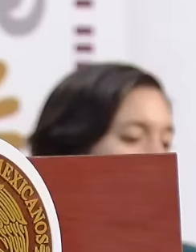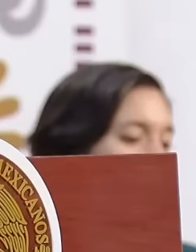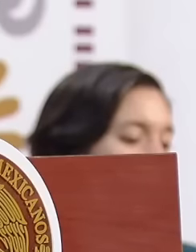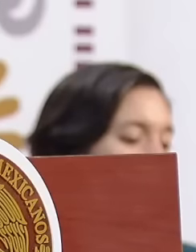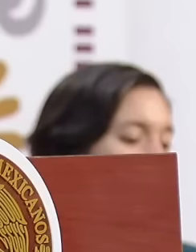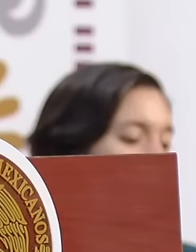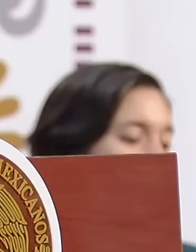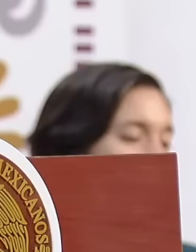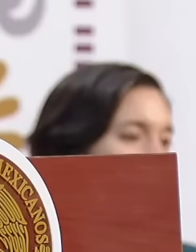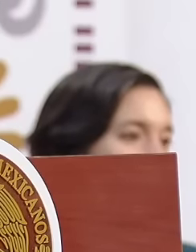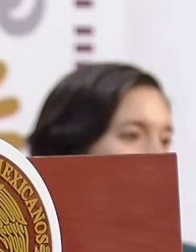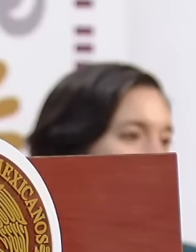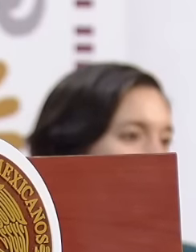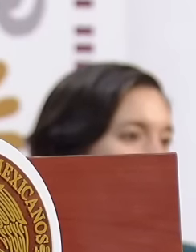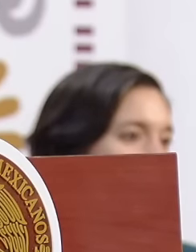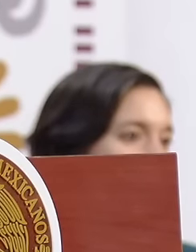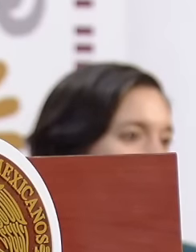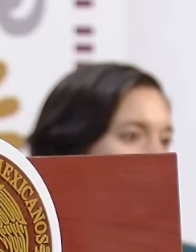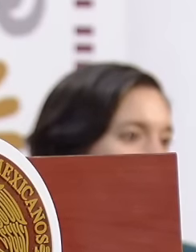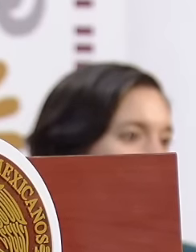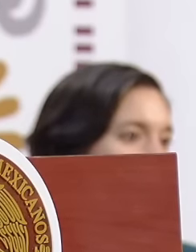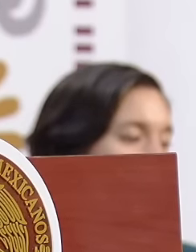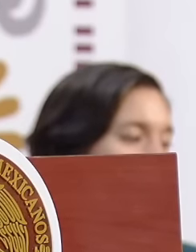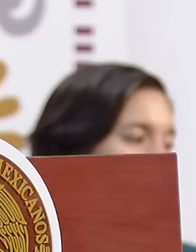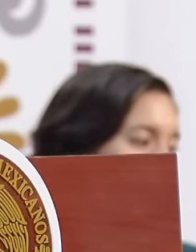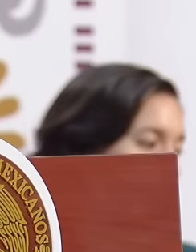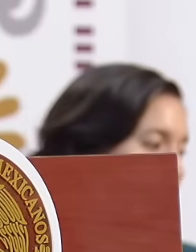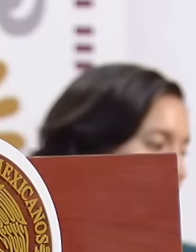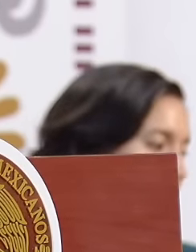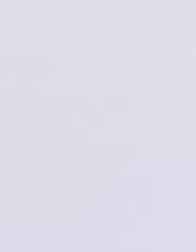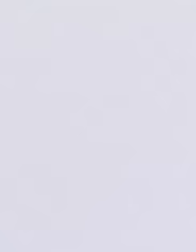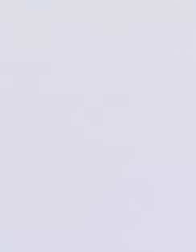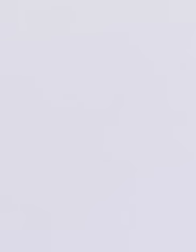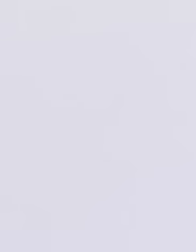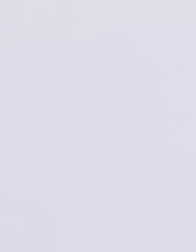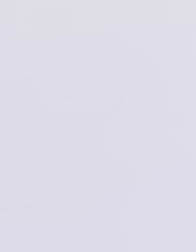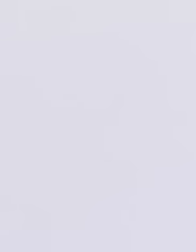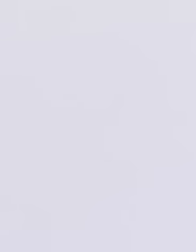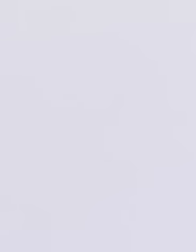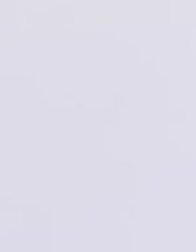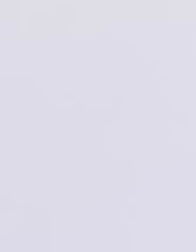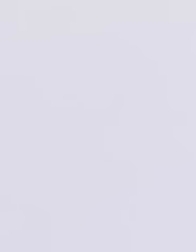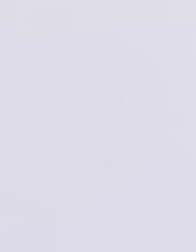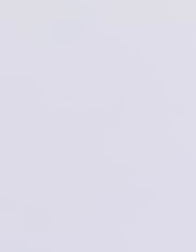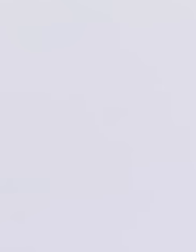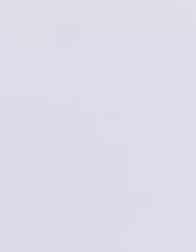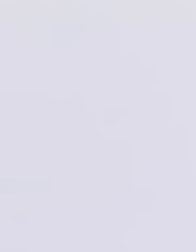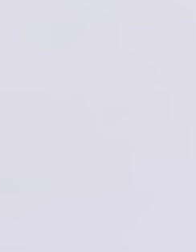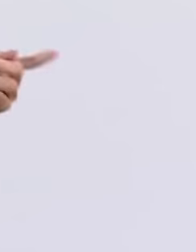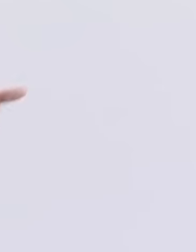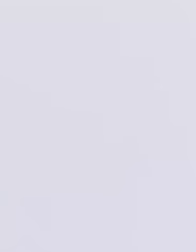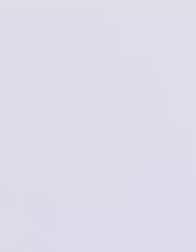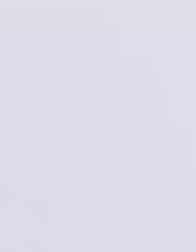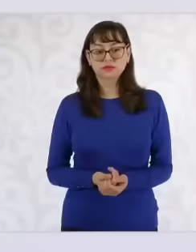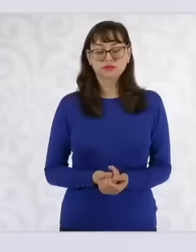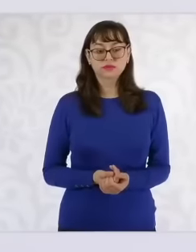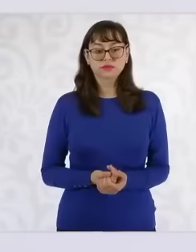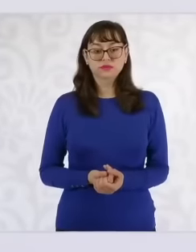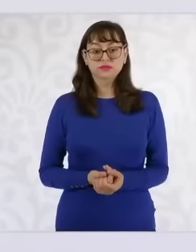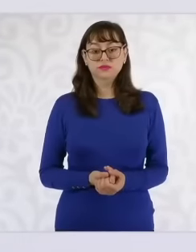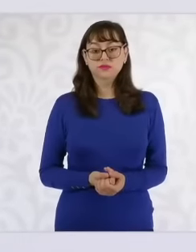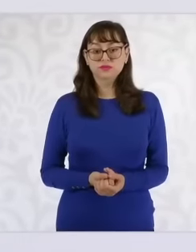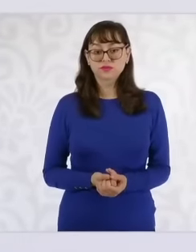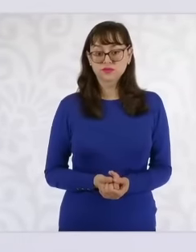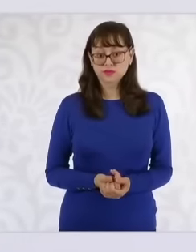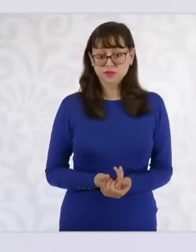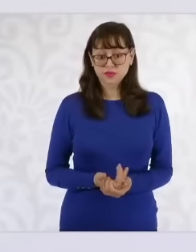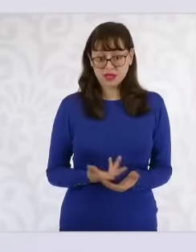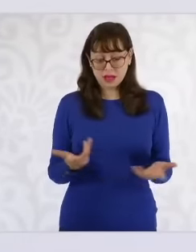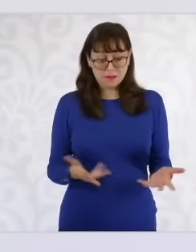greatly affects citizens, the vast majority of them of the common jurisdiction, that is what the